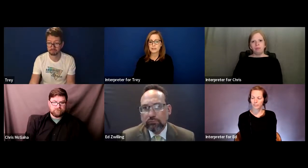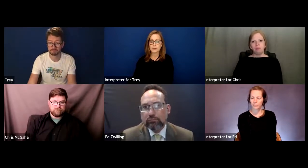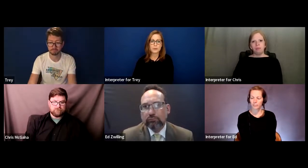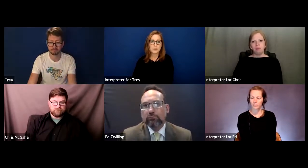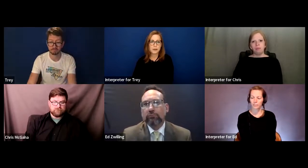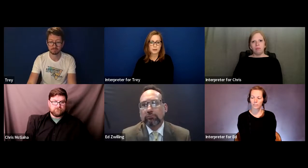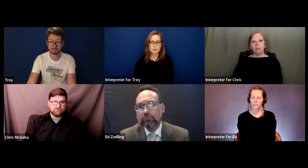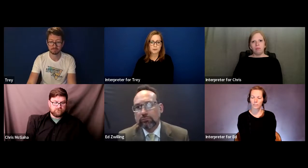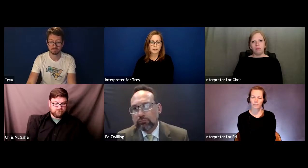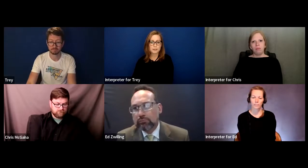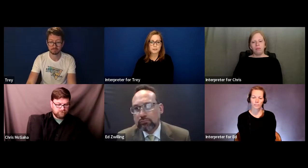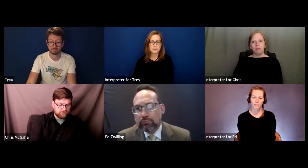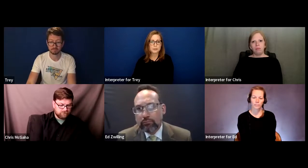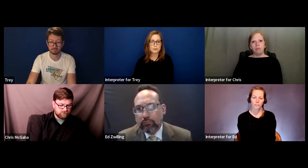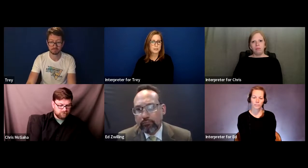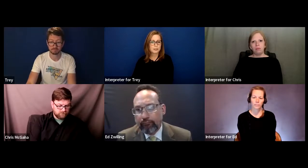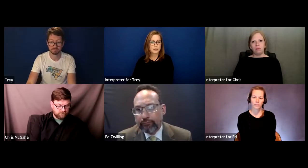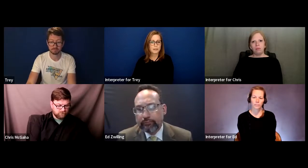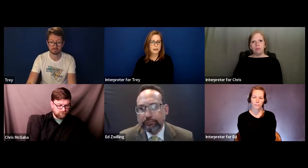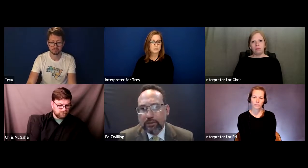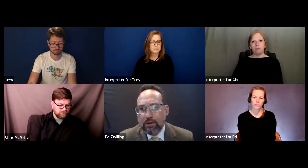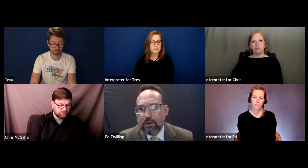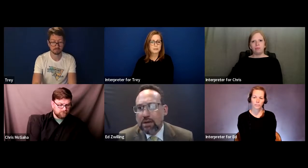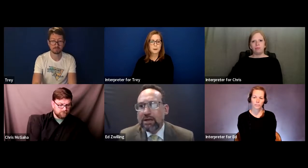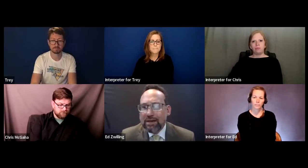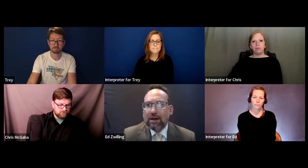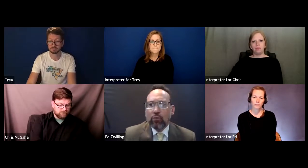or think about up front. Could you just touch on that? Ed: Yeah.